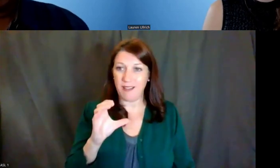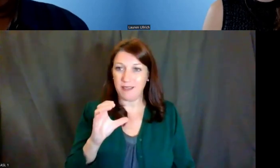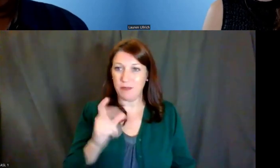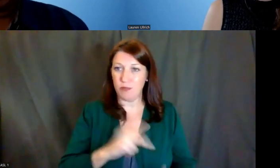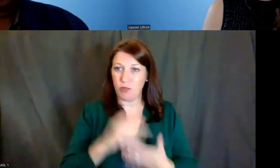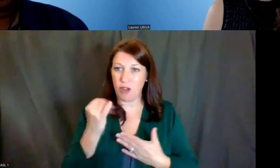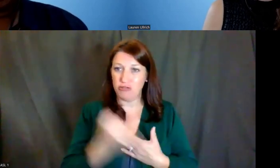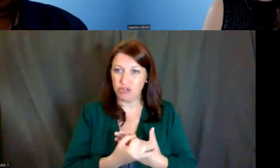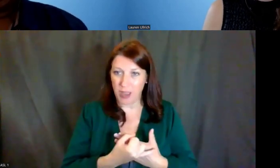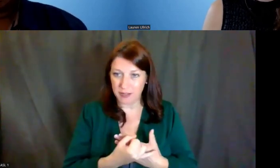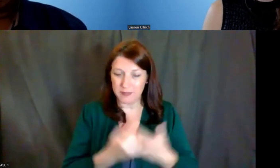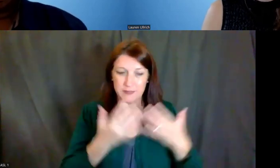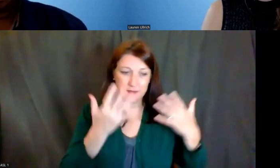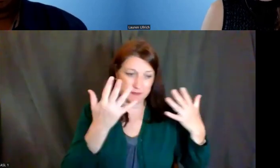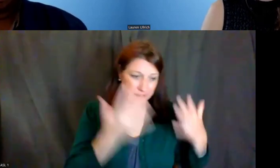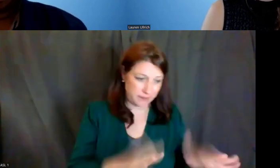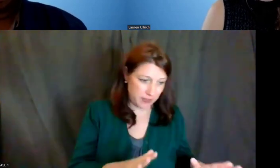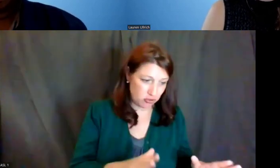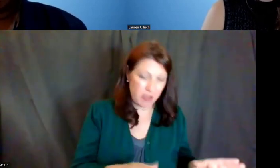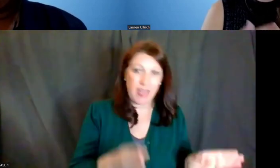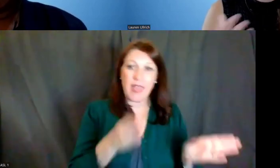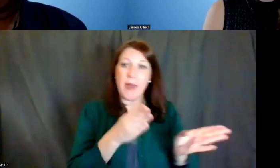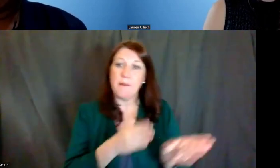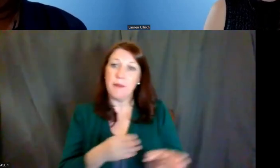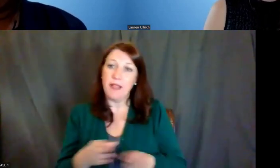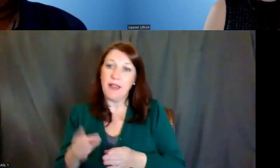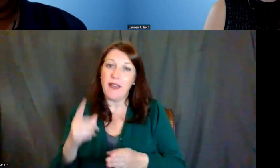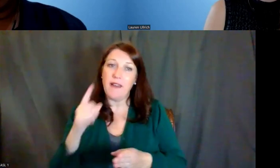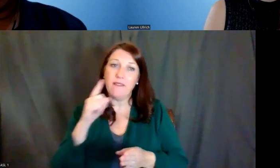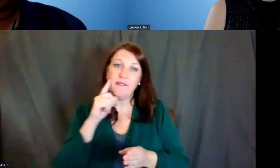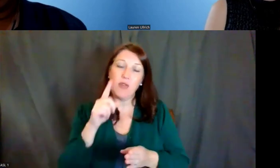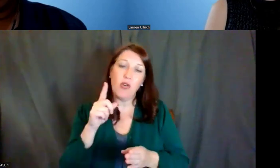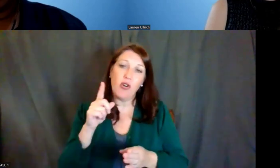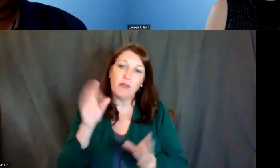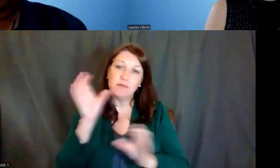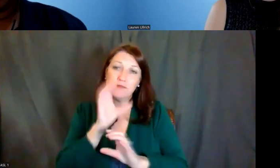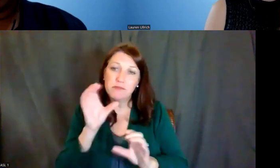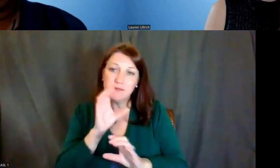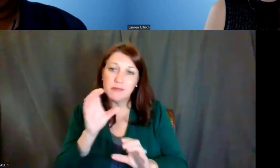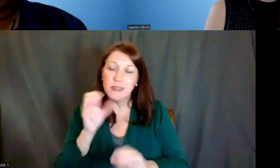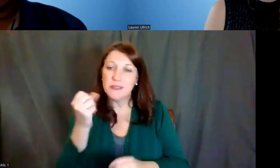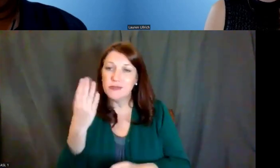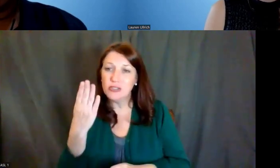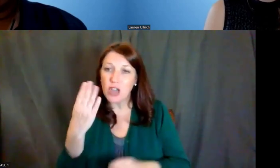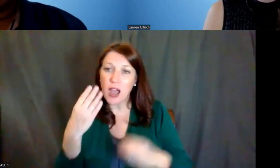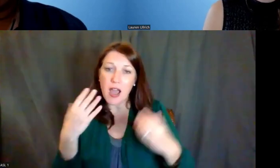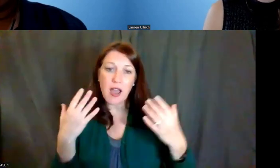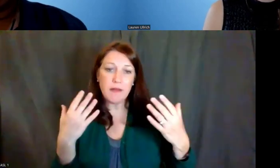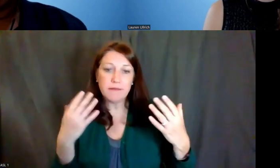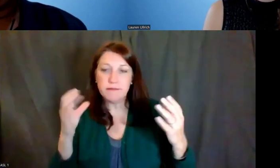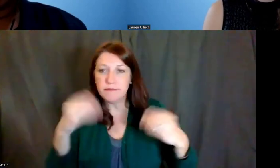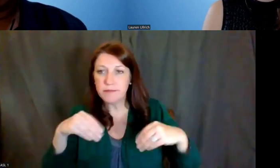and a plan for going in the job market and identifying your future research,